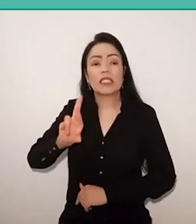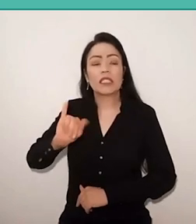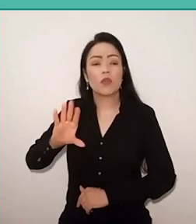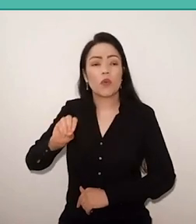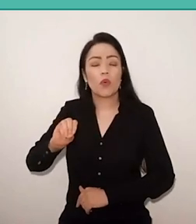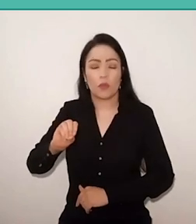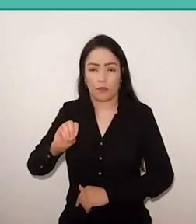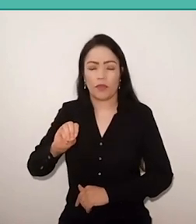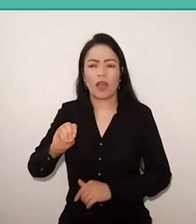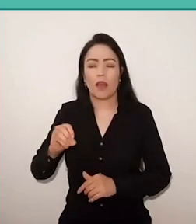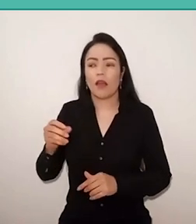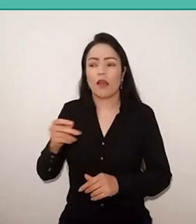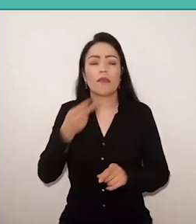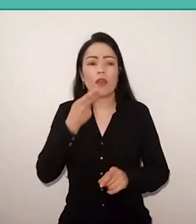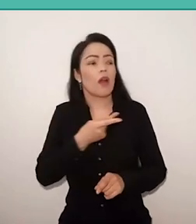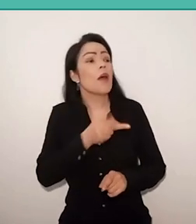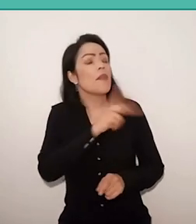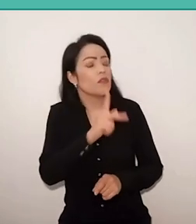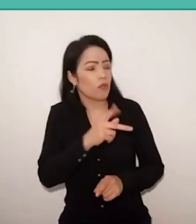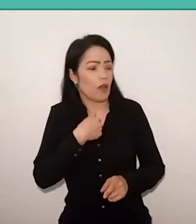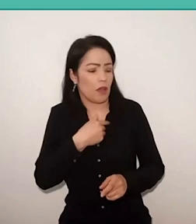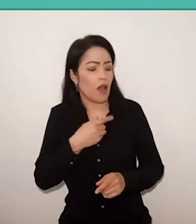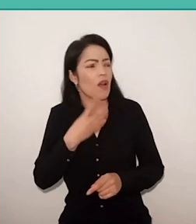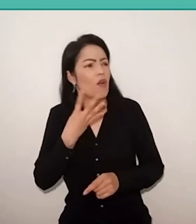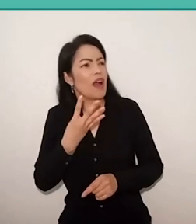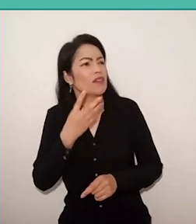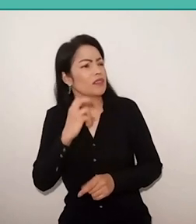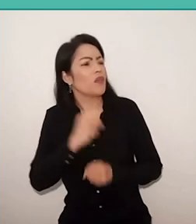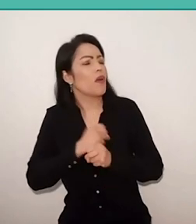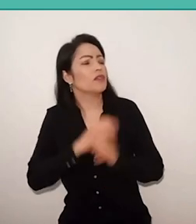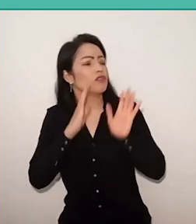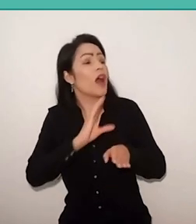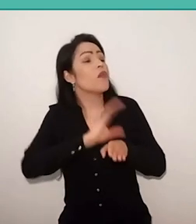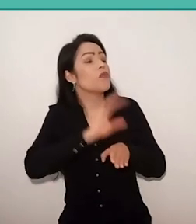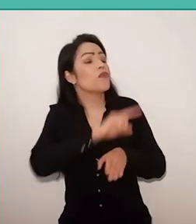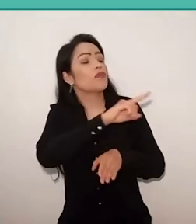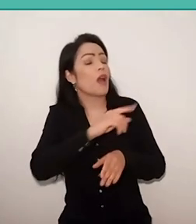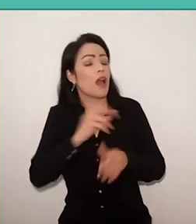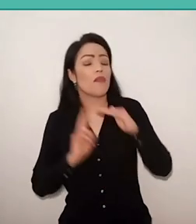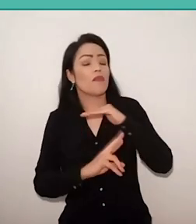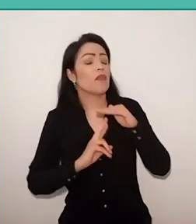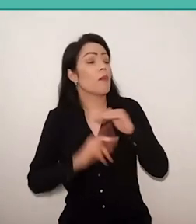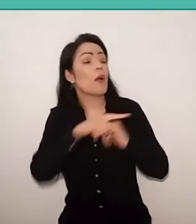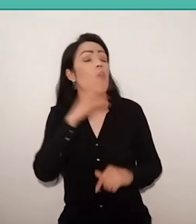that we are teaching French for Syrian refugees, and they don't learn anything, they always go on speaking Arabic”.